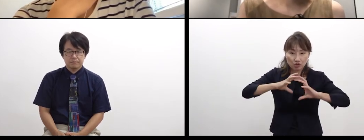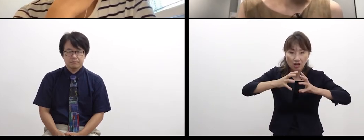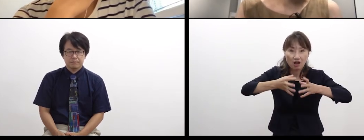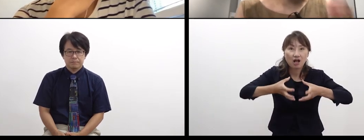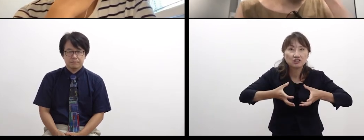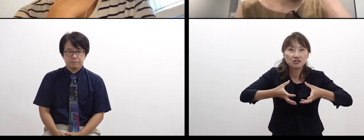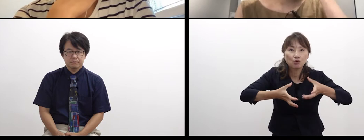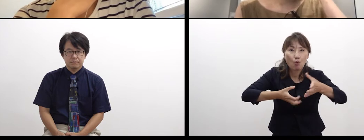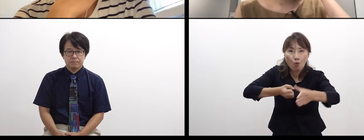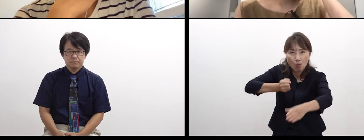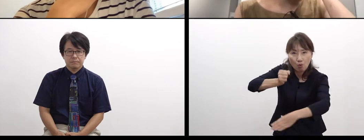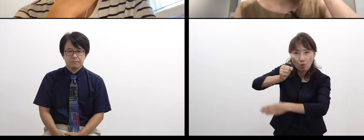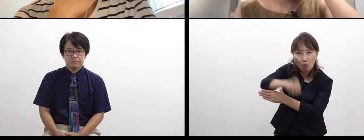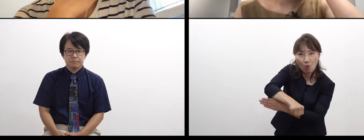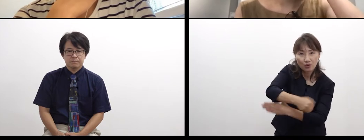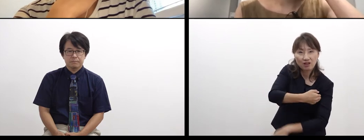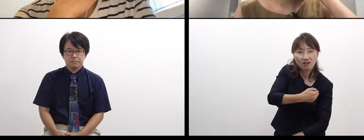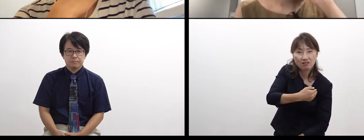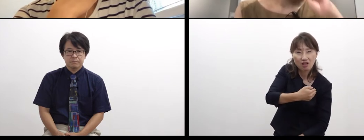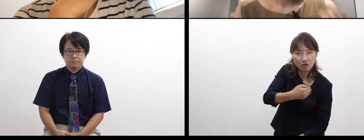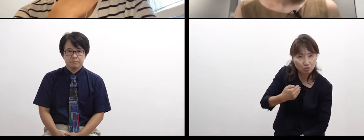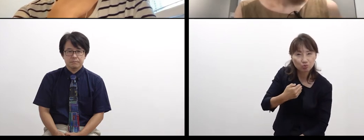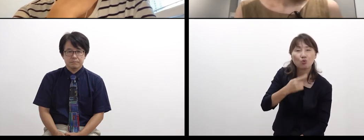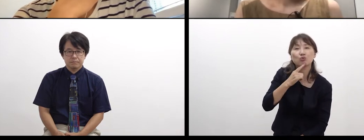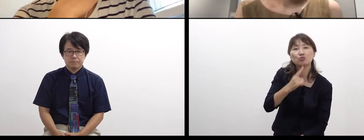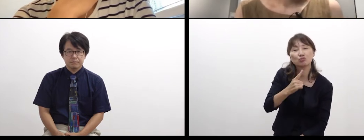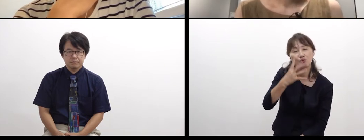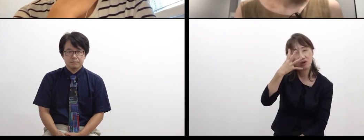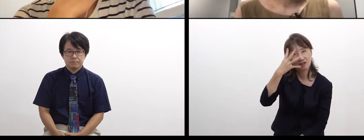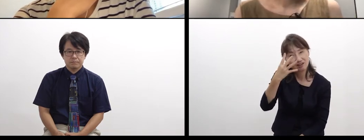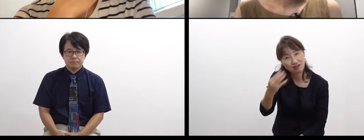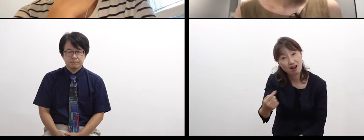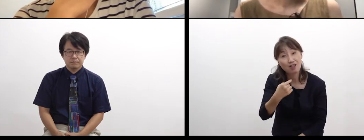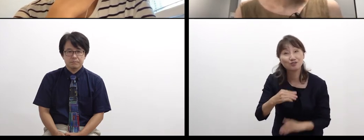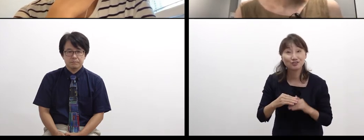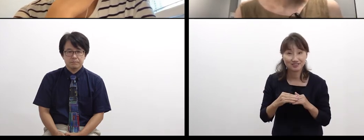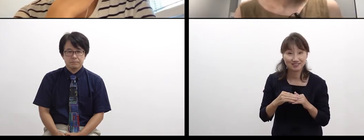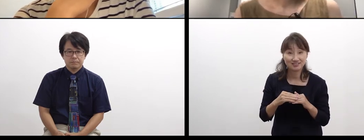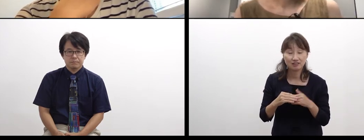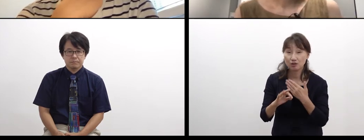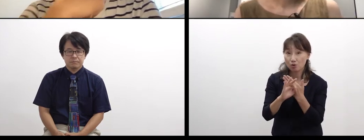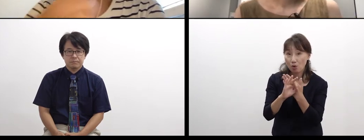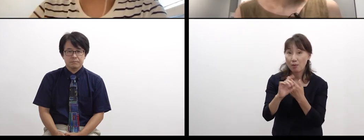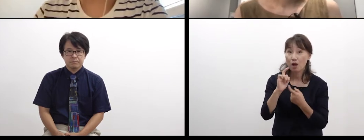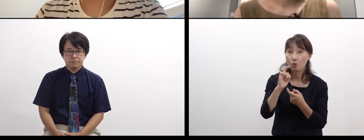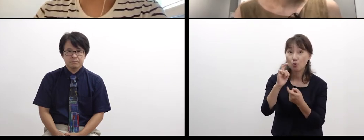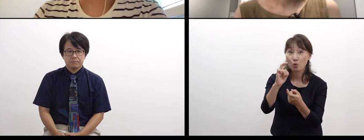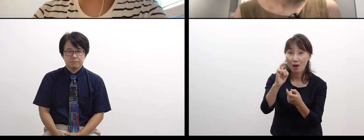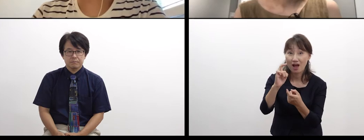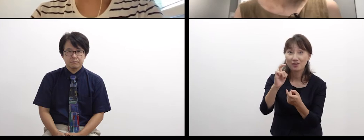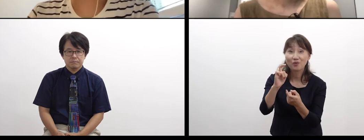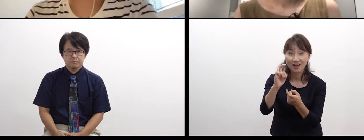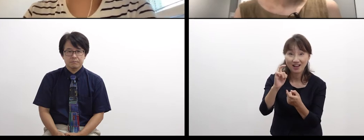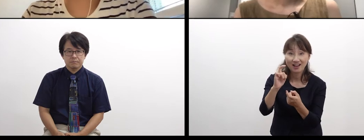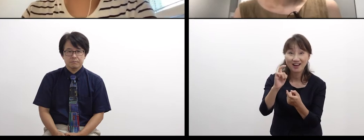I think it’s very attractive. If we quote or borrow words